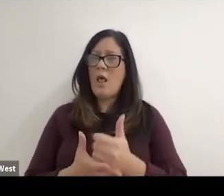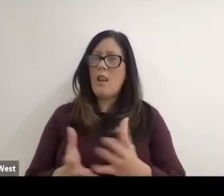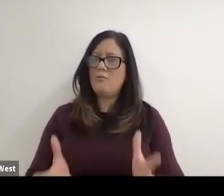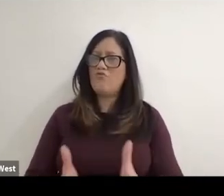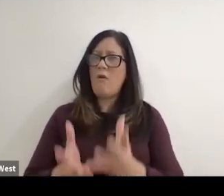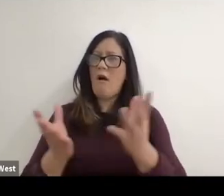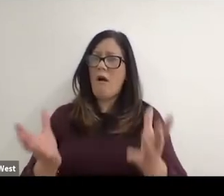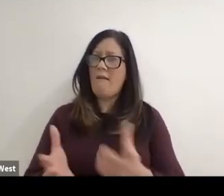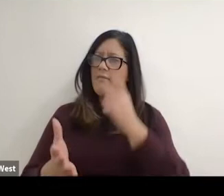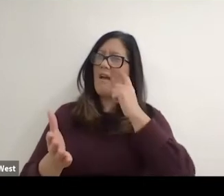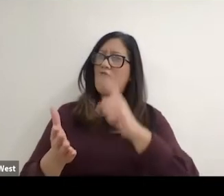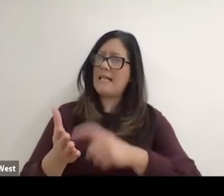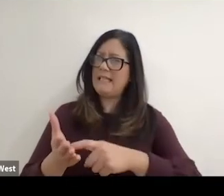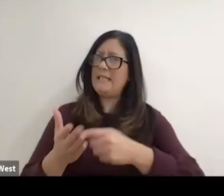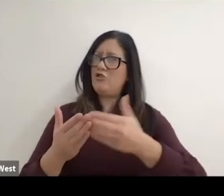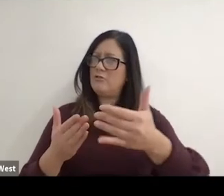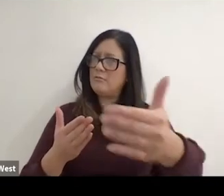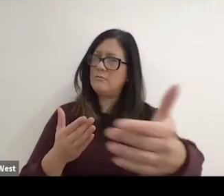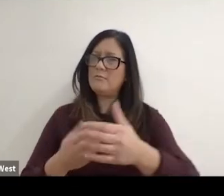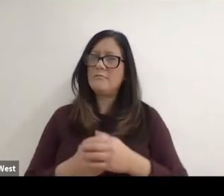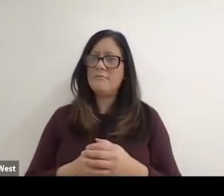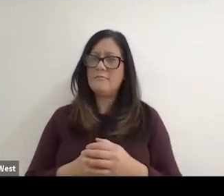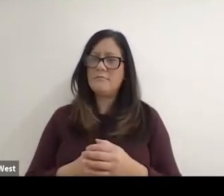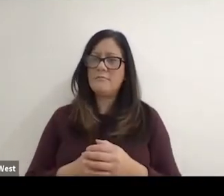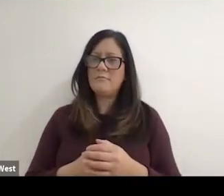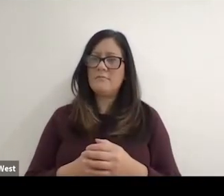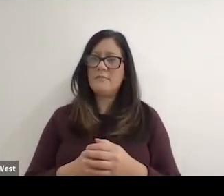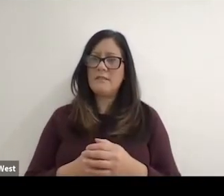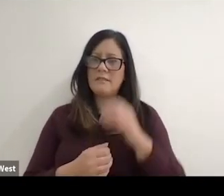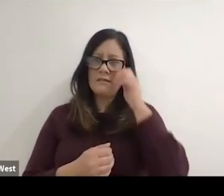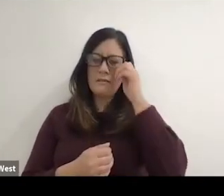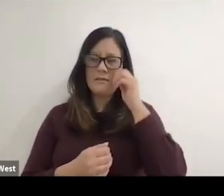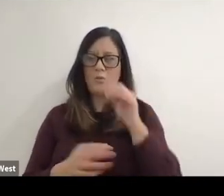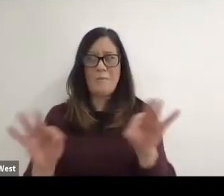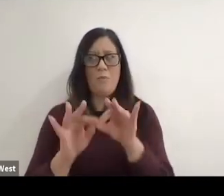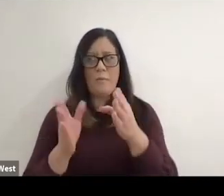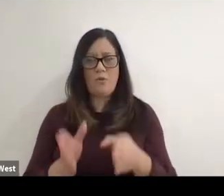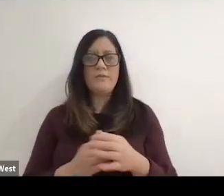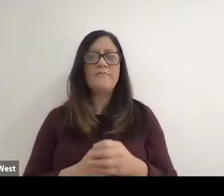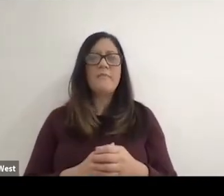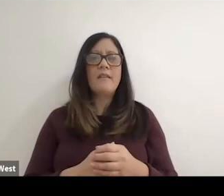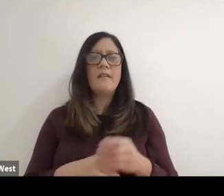helped drive that recognition forward. You think whatever? Just before